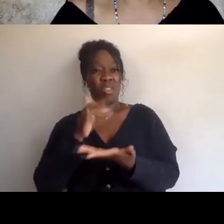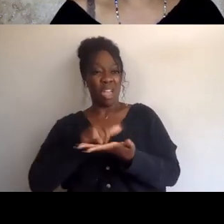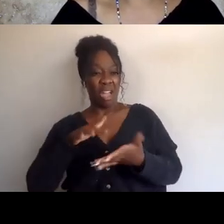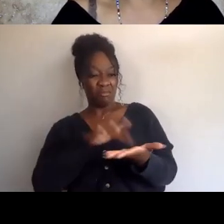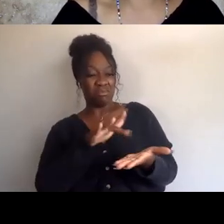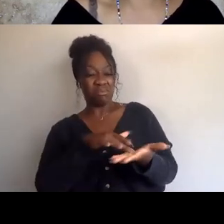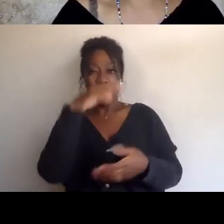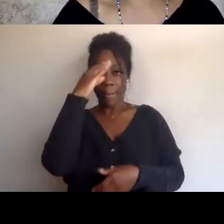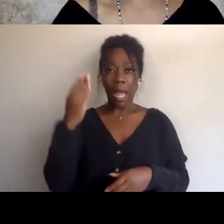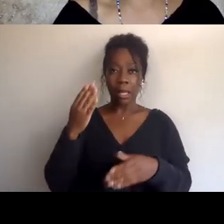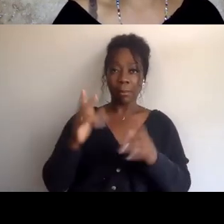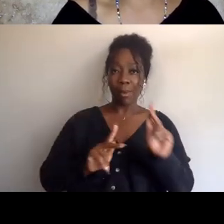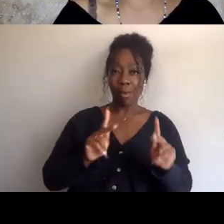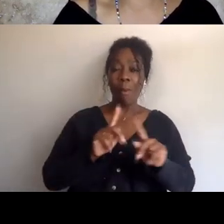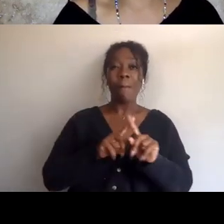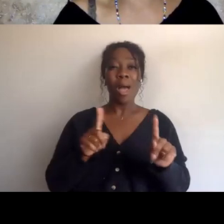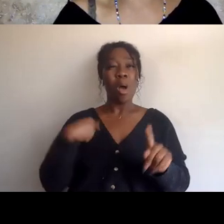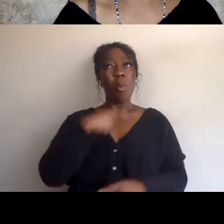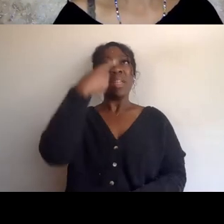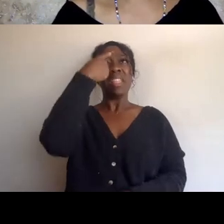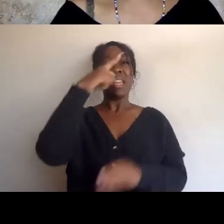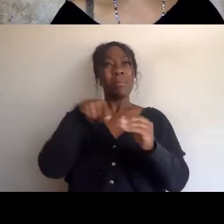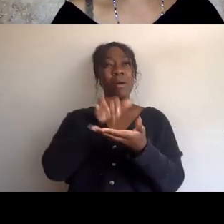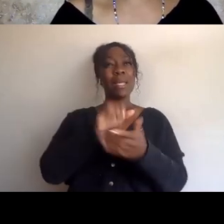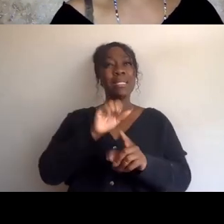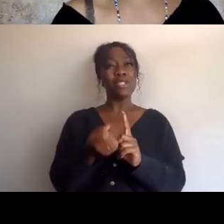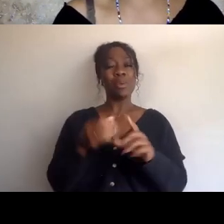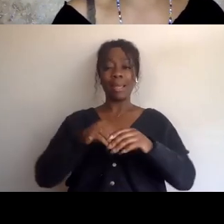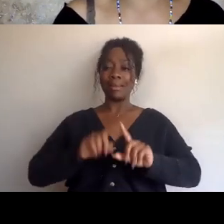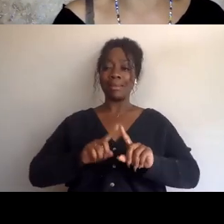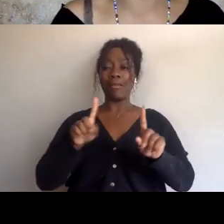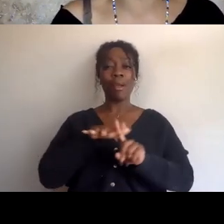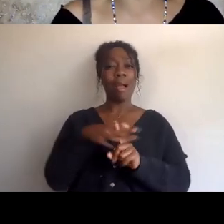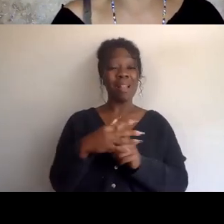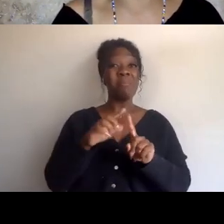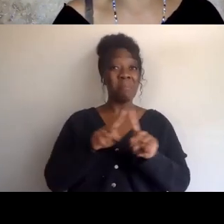but that's how they absolutely described it, and so as we look at what's happening in the world,